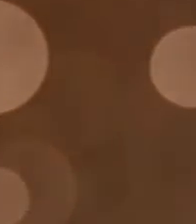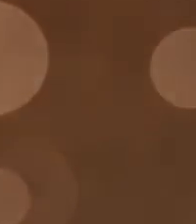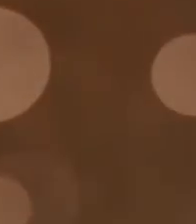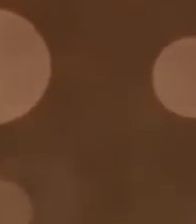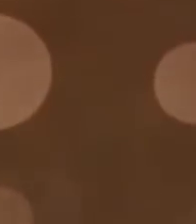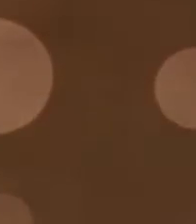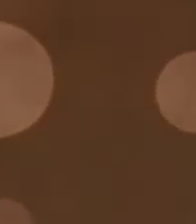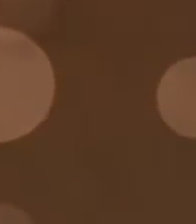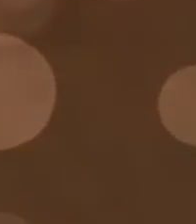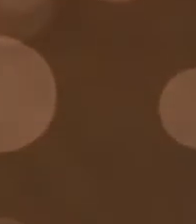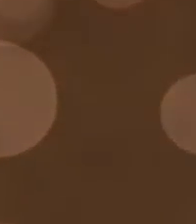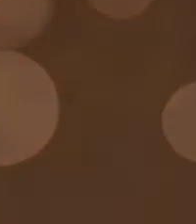Thank you. Please be seated.